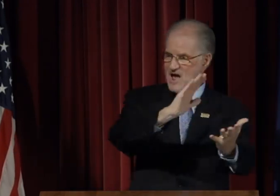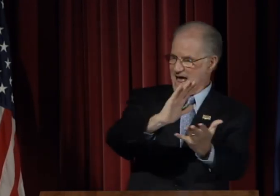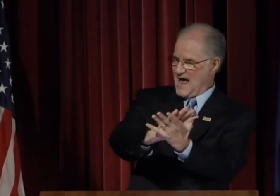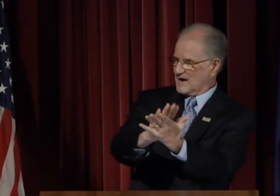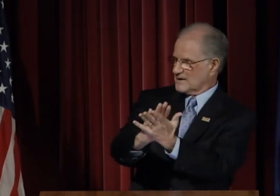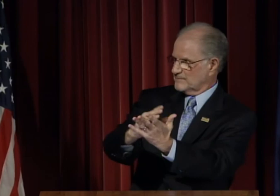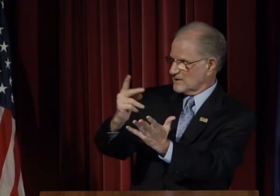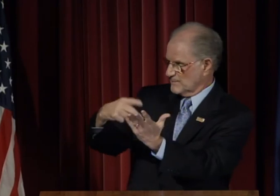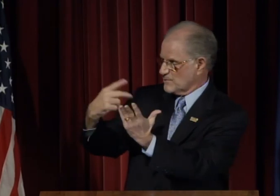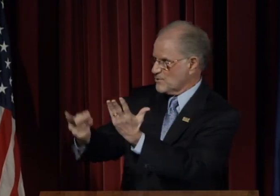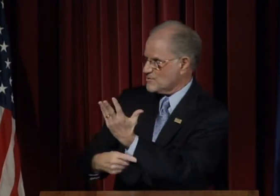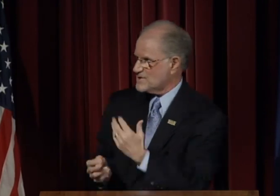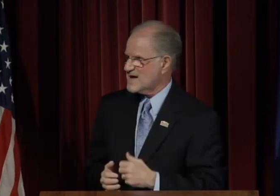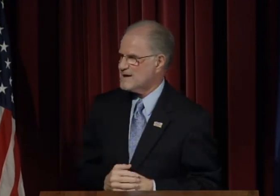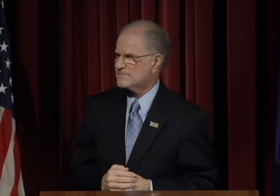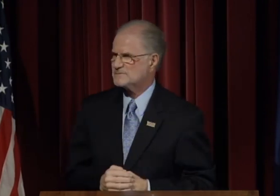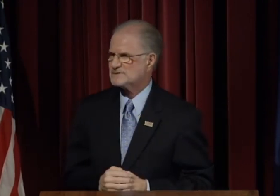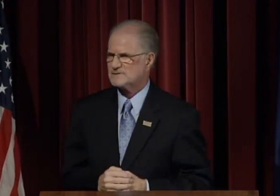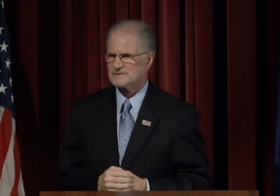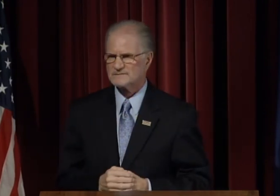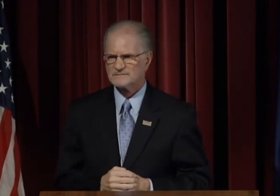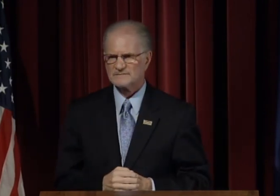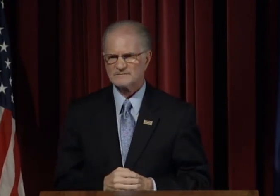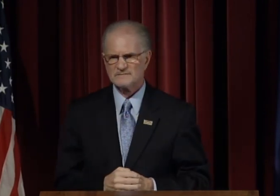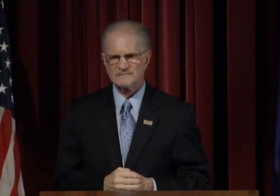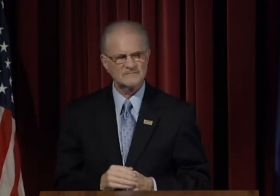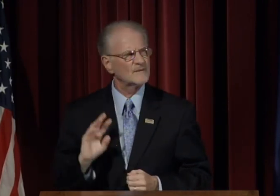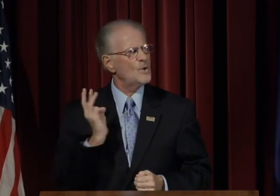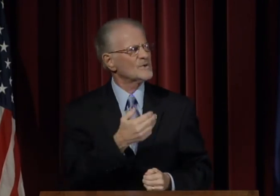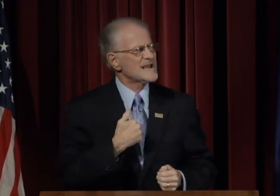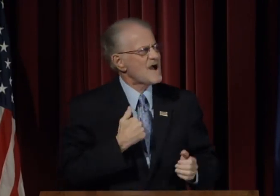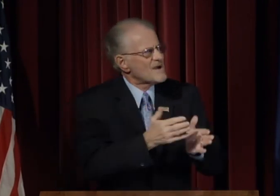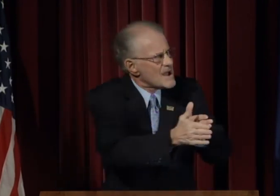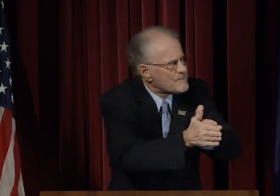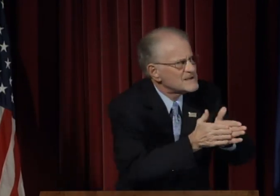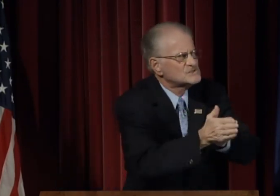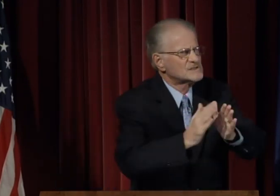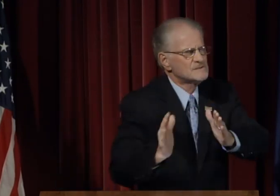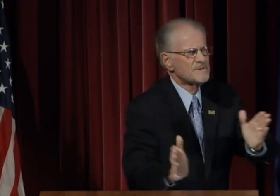We have ambitious plans for academic programs.